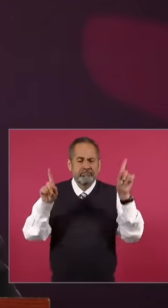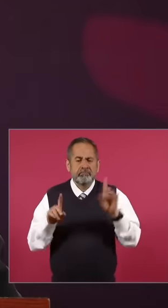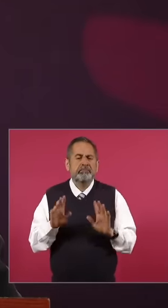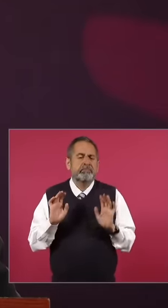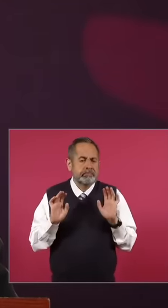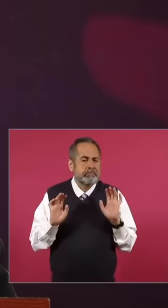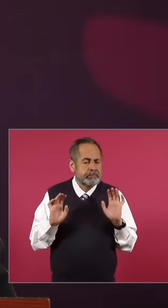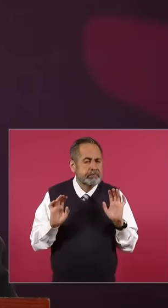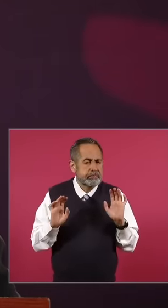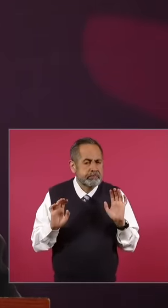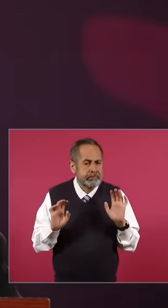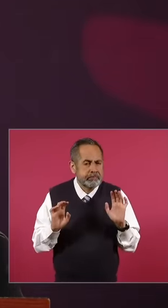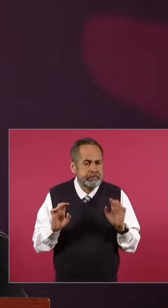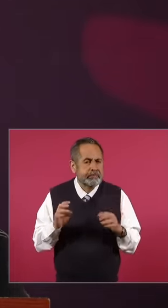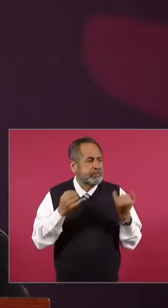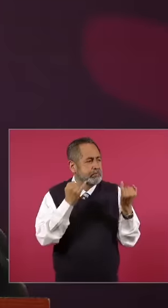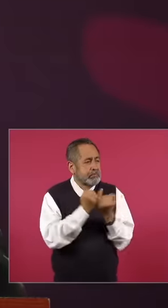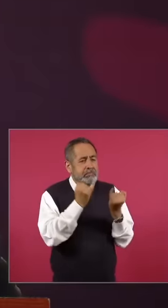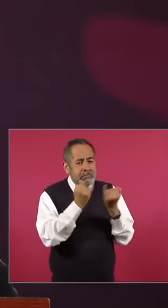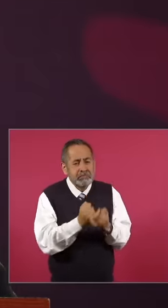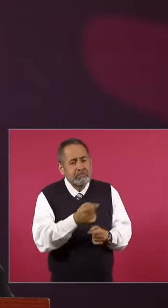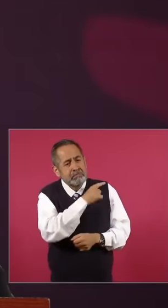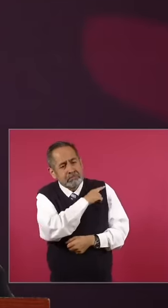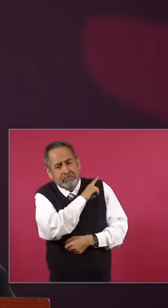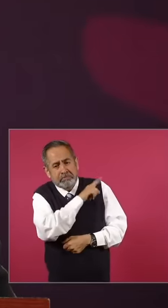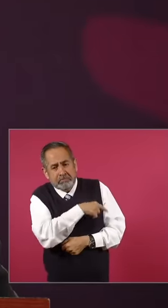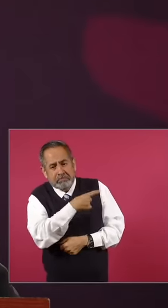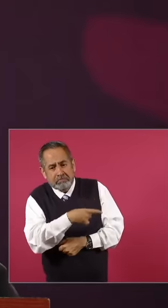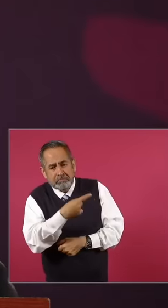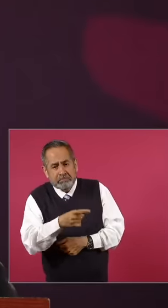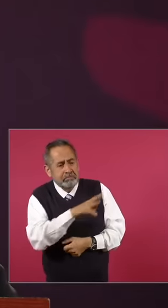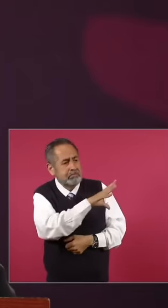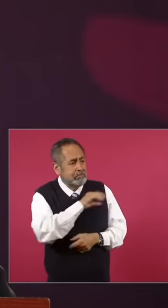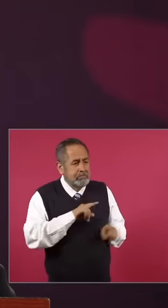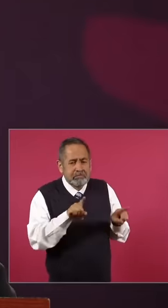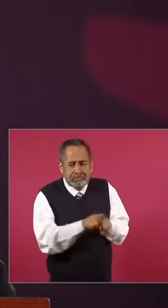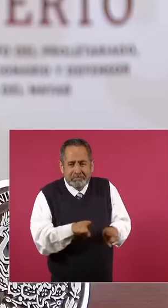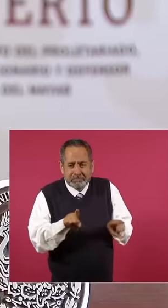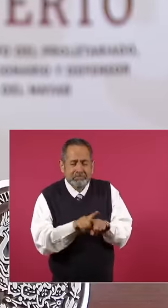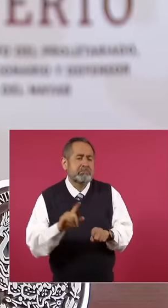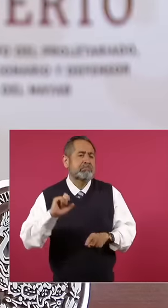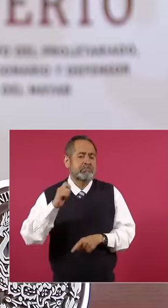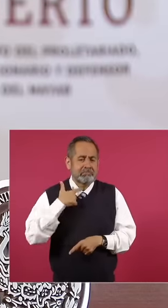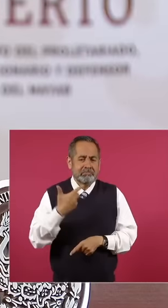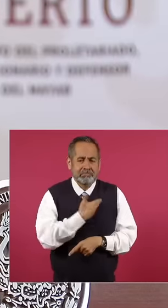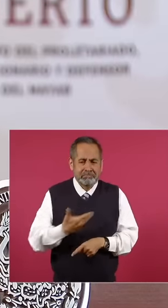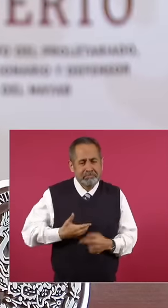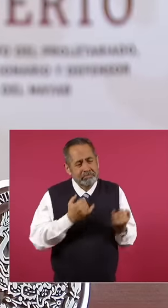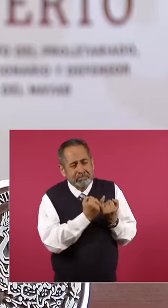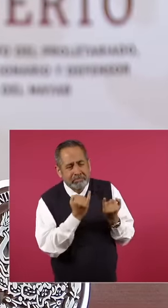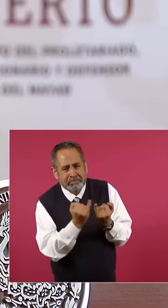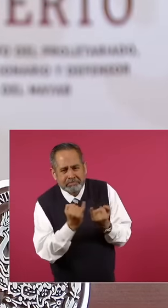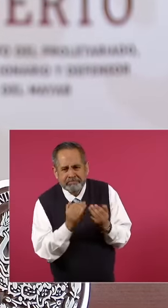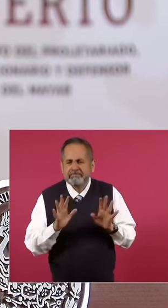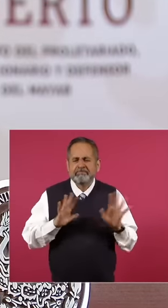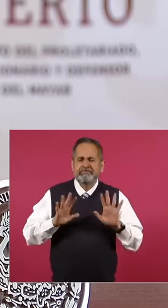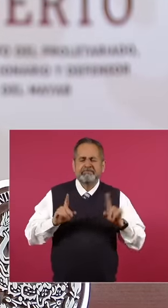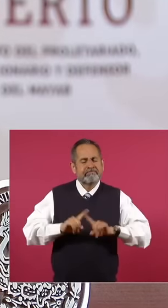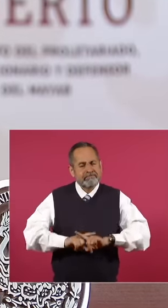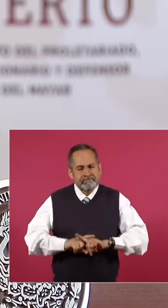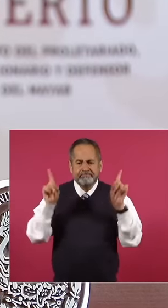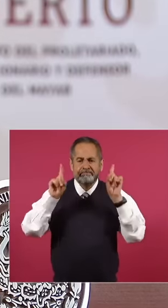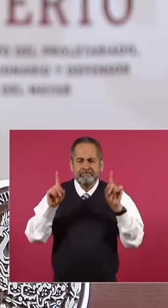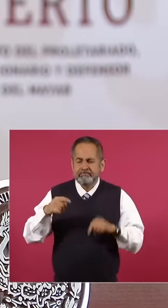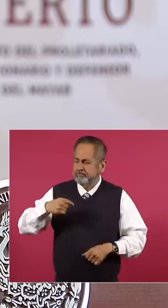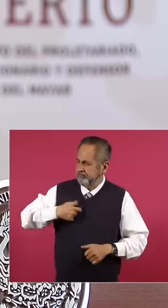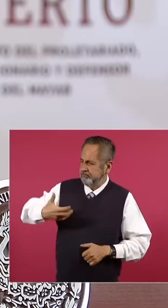been a continuity of the role of the wife of a president, I stick more with the own acts